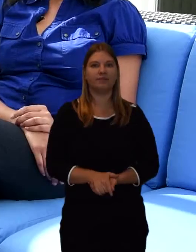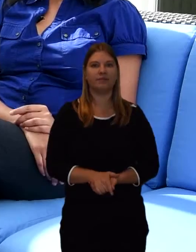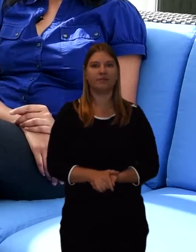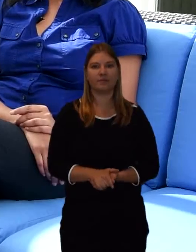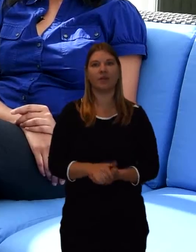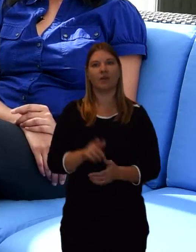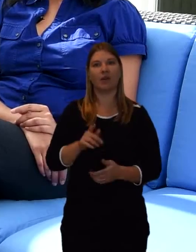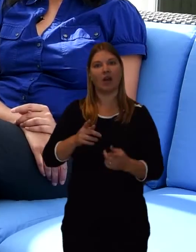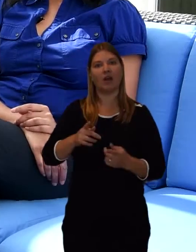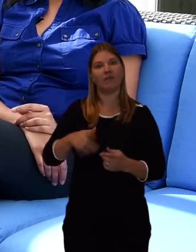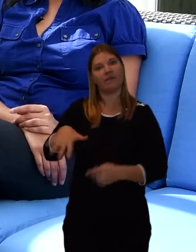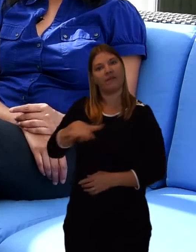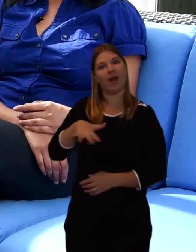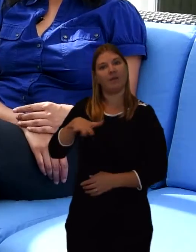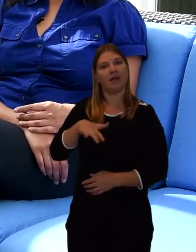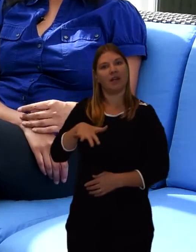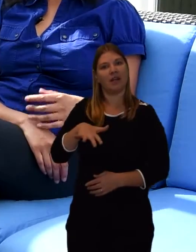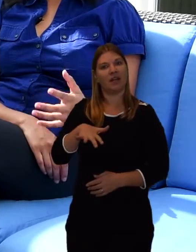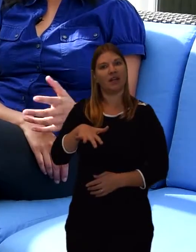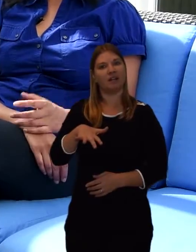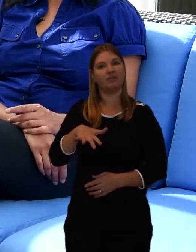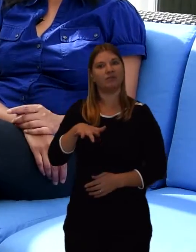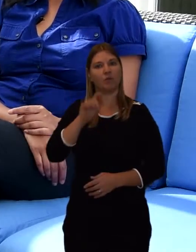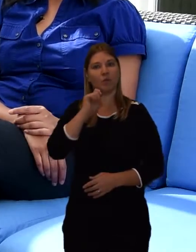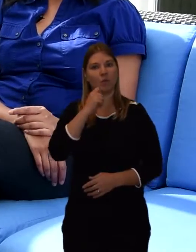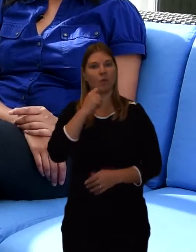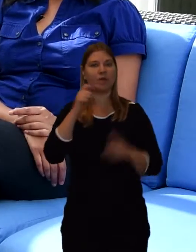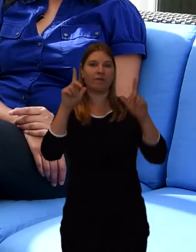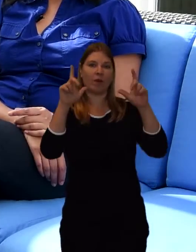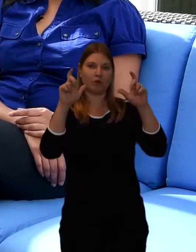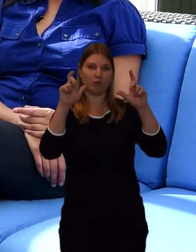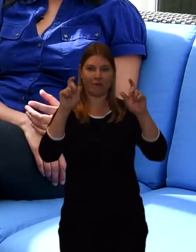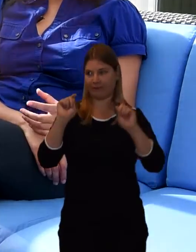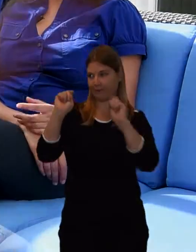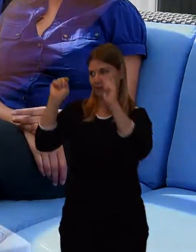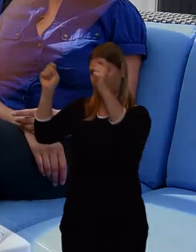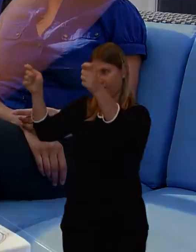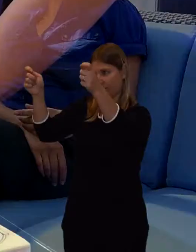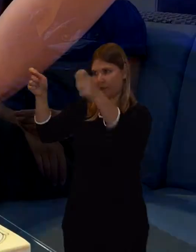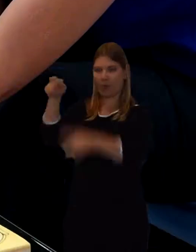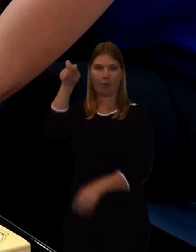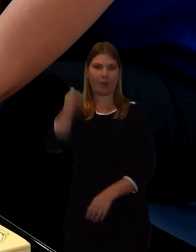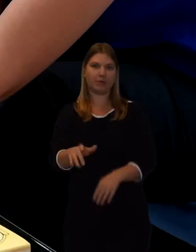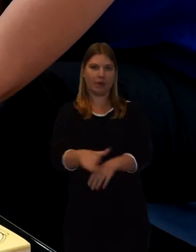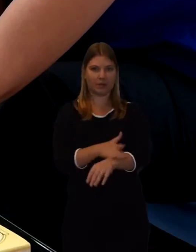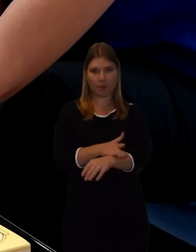and also we would put up a photograph of the person who's died.